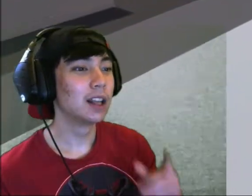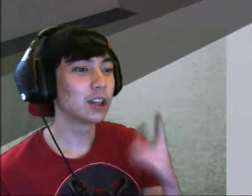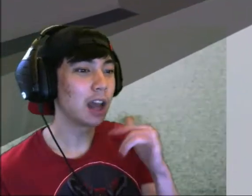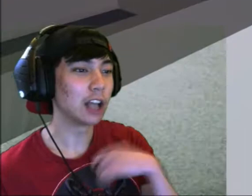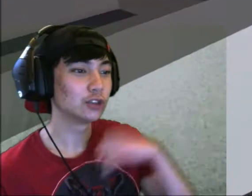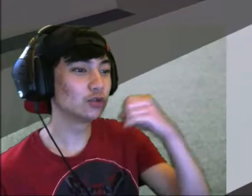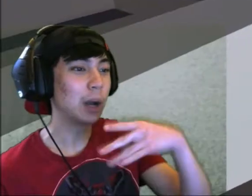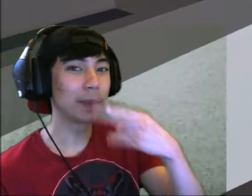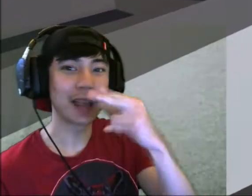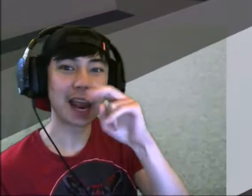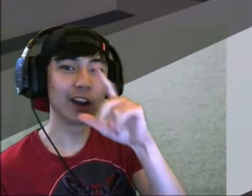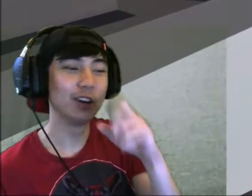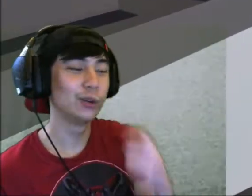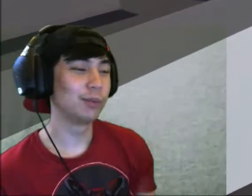Oh man. I dropped the handle